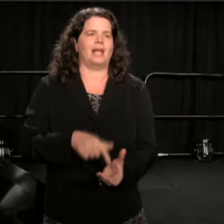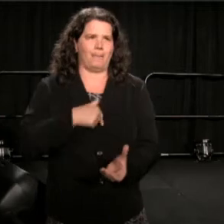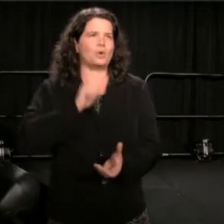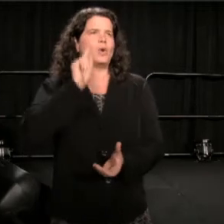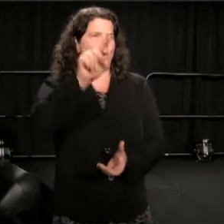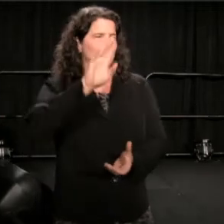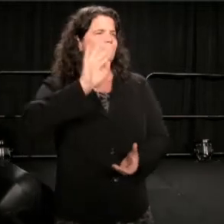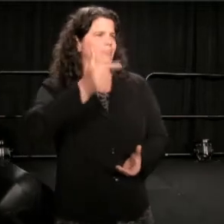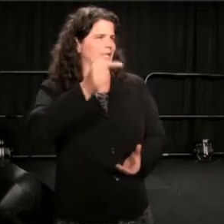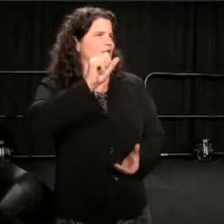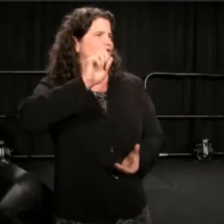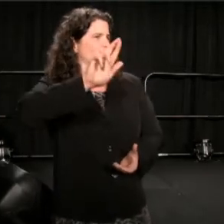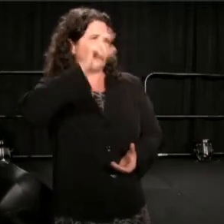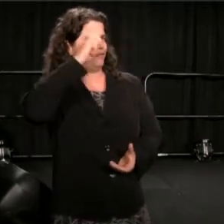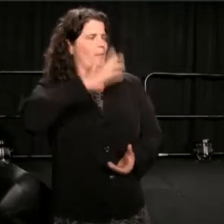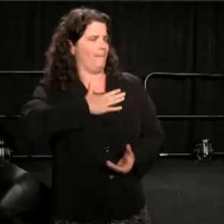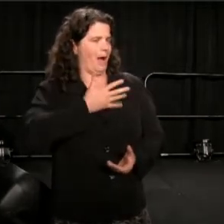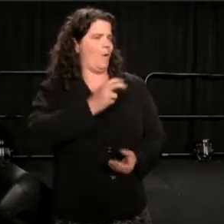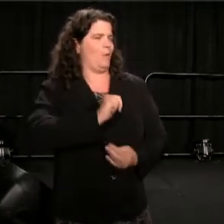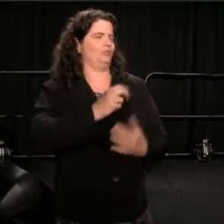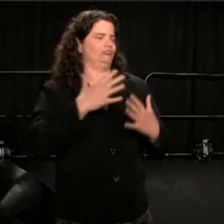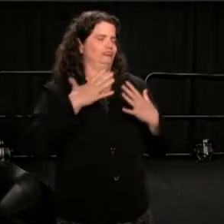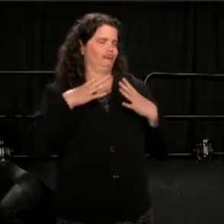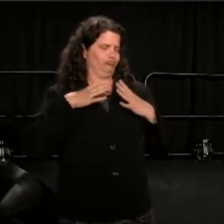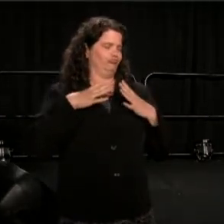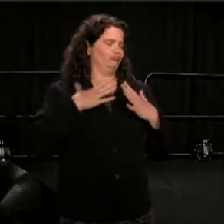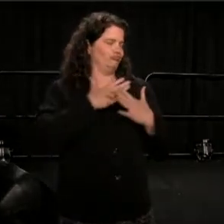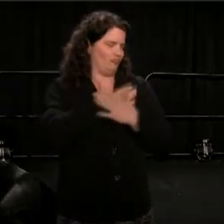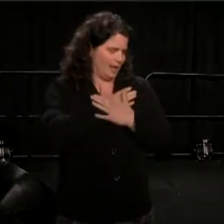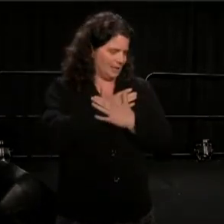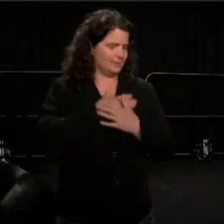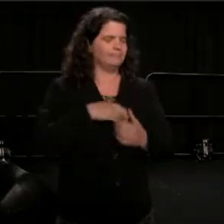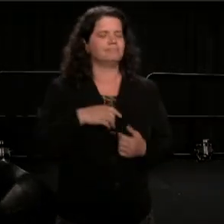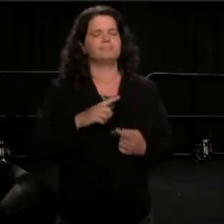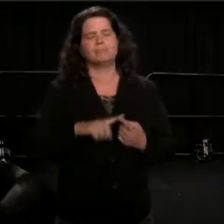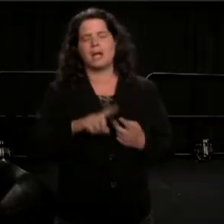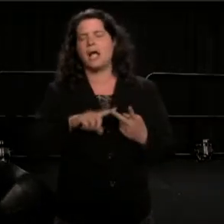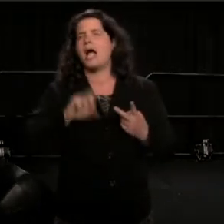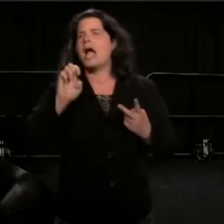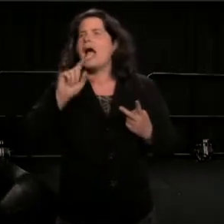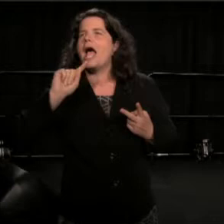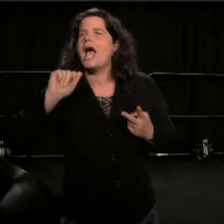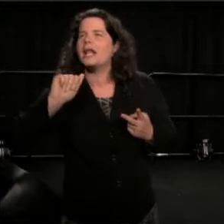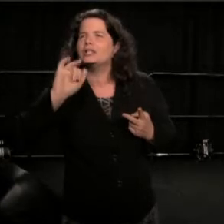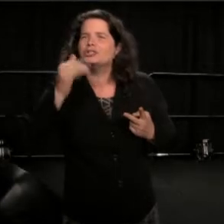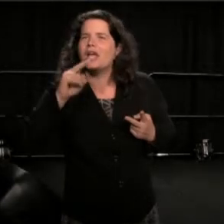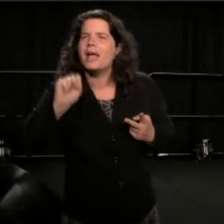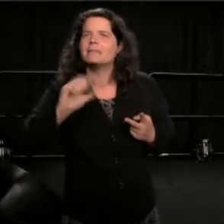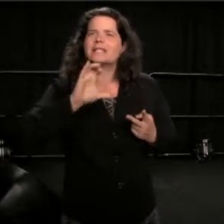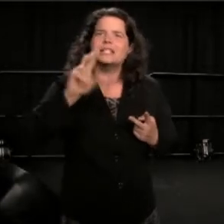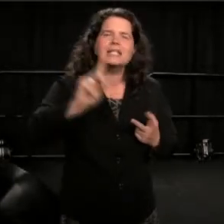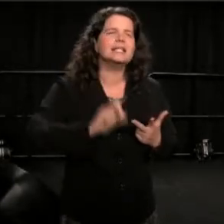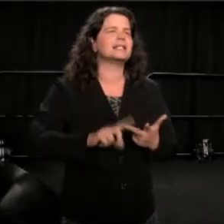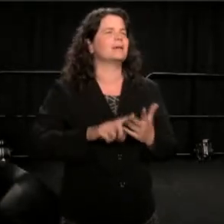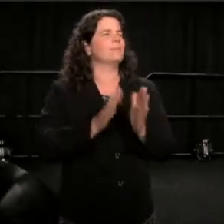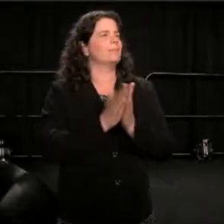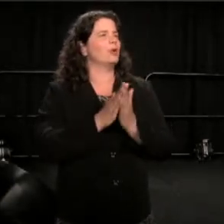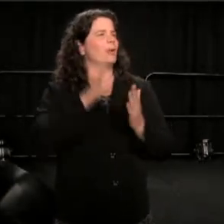along the truly dramatic California Coast, I tossed in some Eddy James CDs, a copy of Boys on the Bus, which I was carrying everywhere